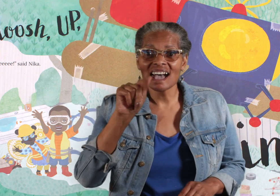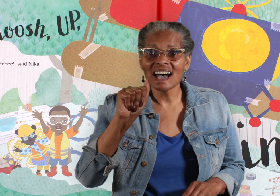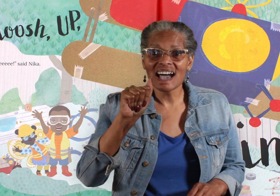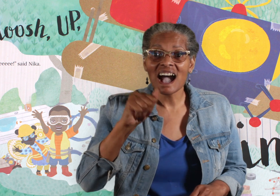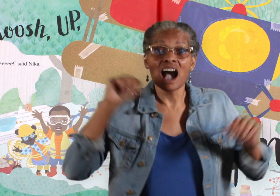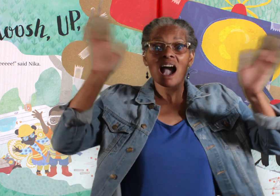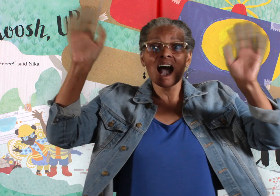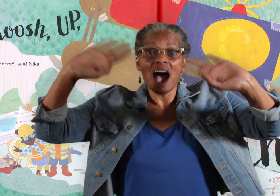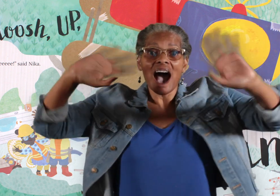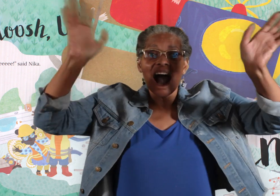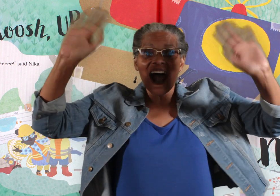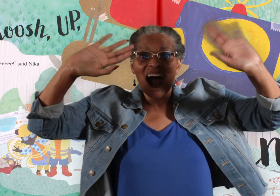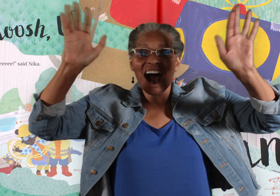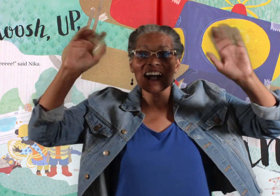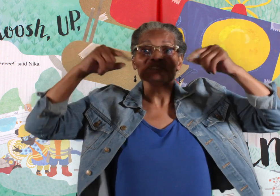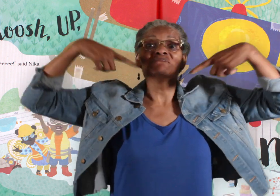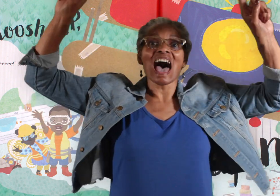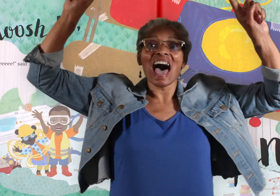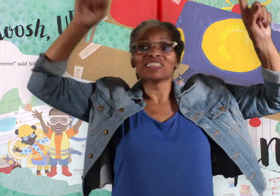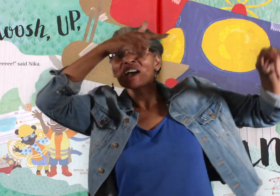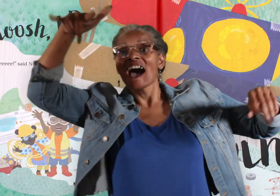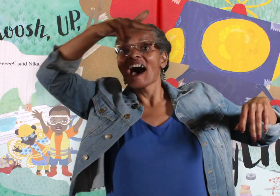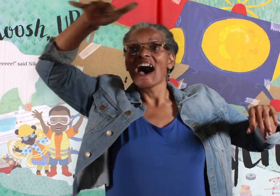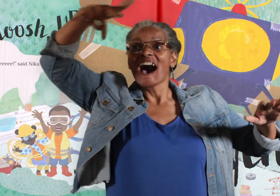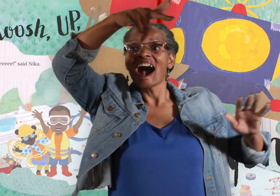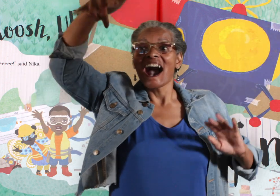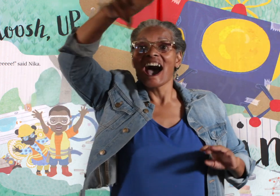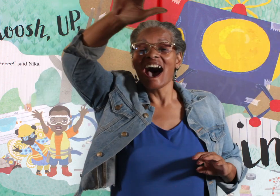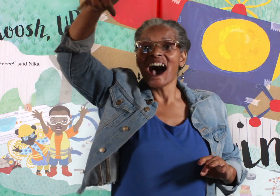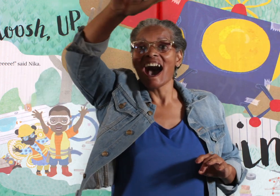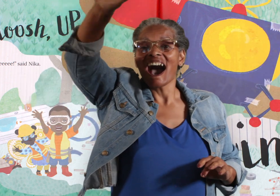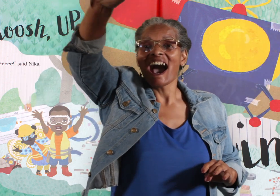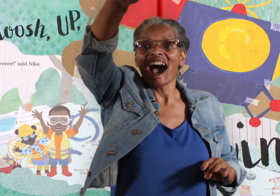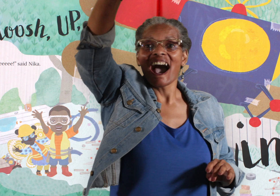"Wheeee!" said, Nika